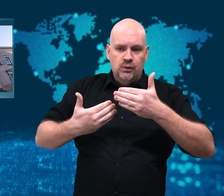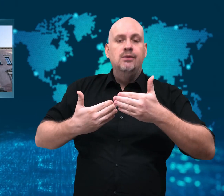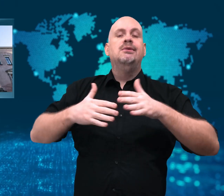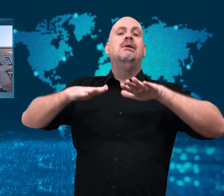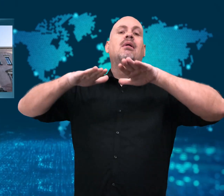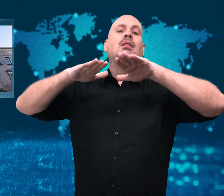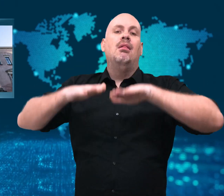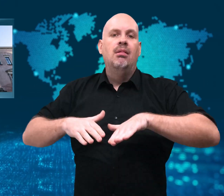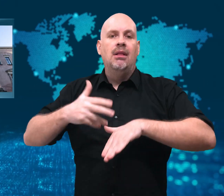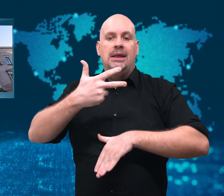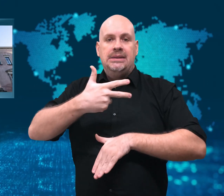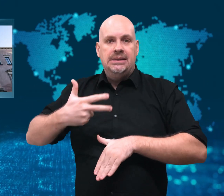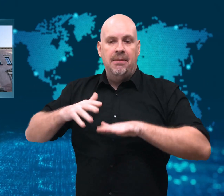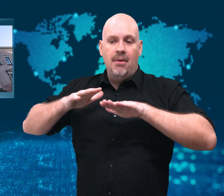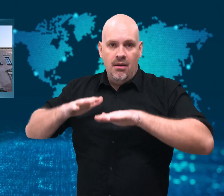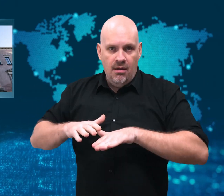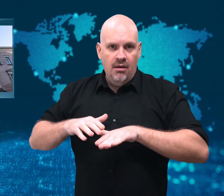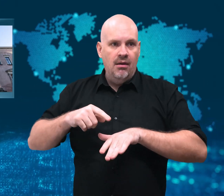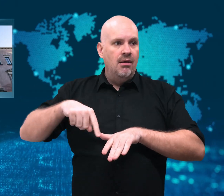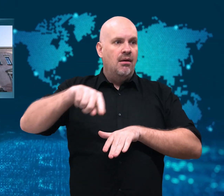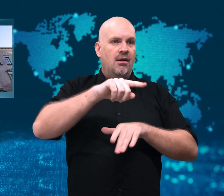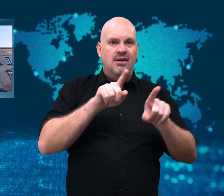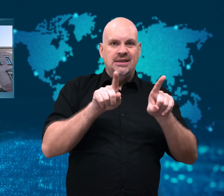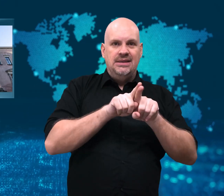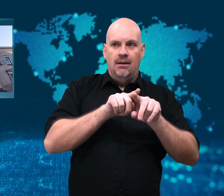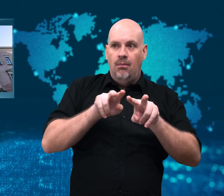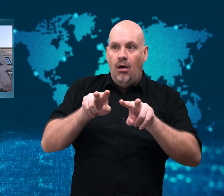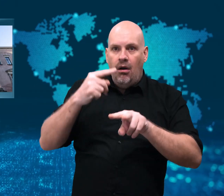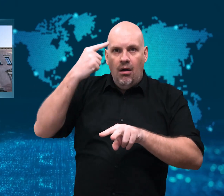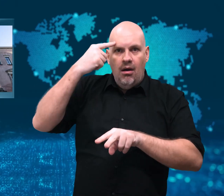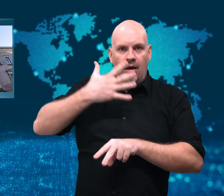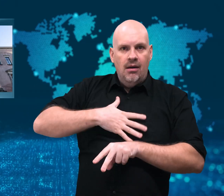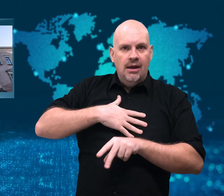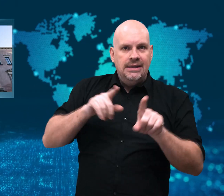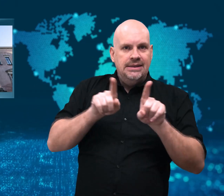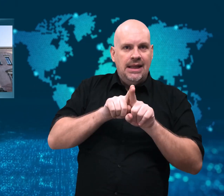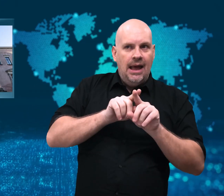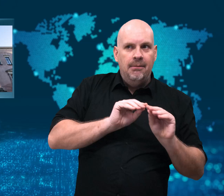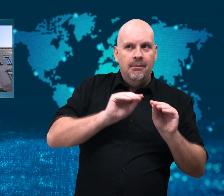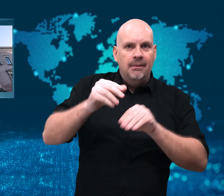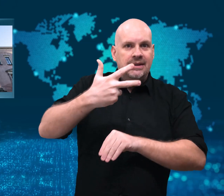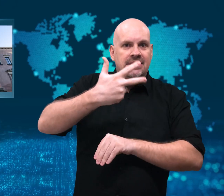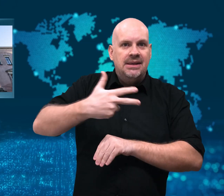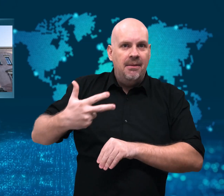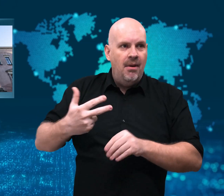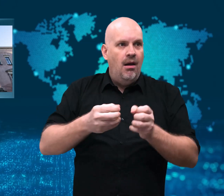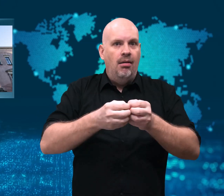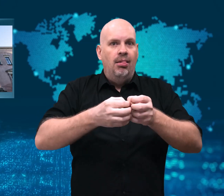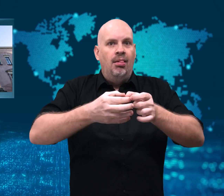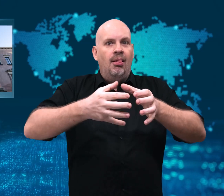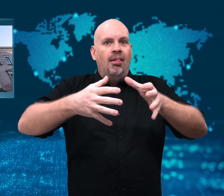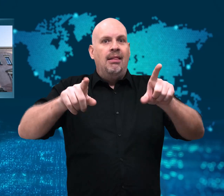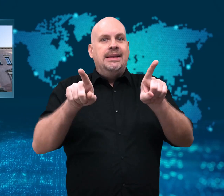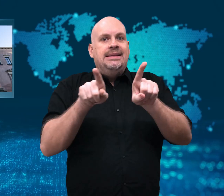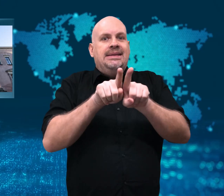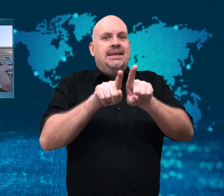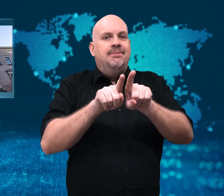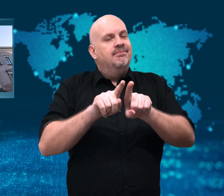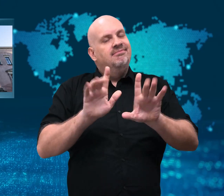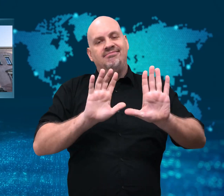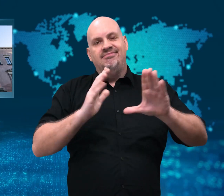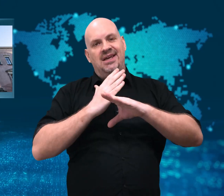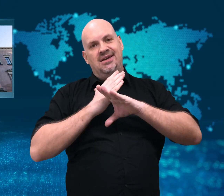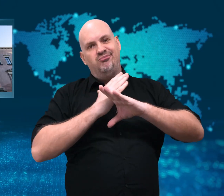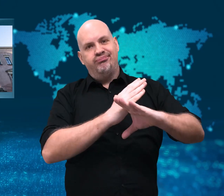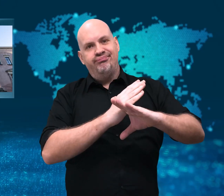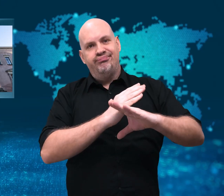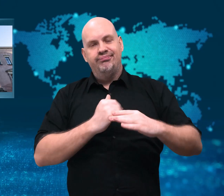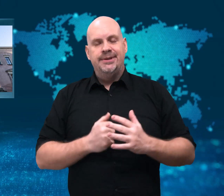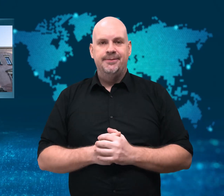remaining in Denmark after a trial to be an incentive, for other pirates.